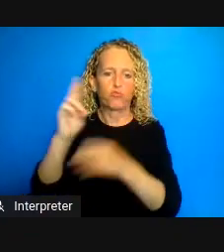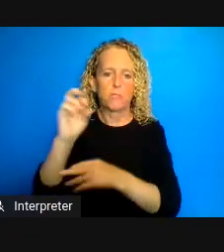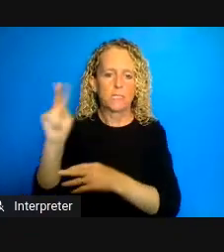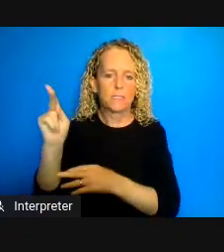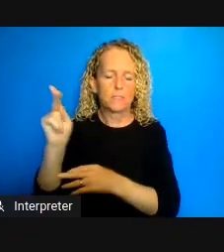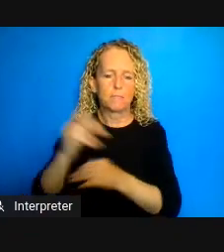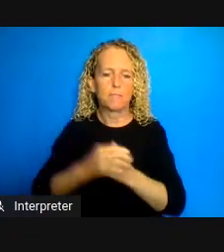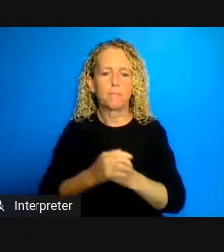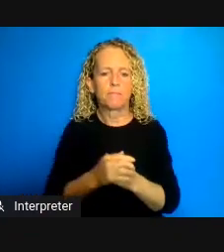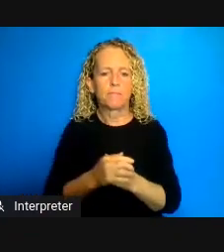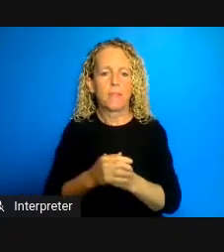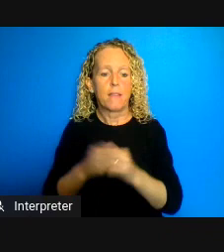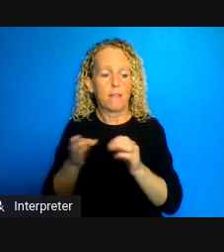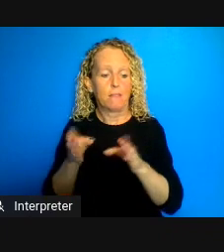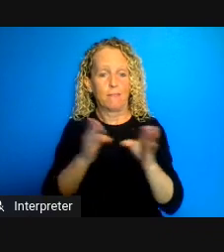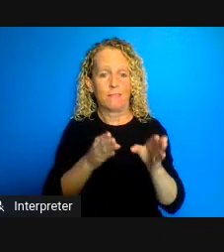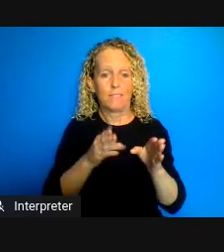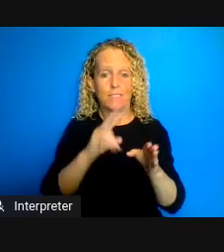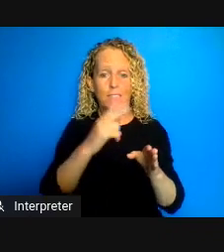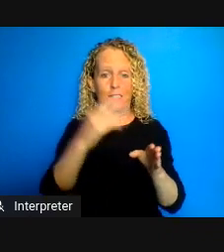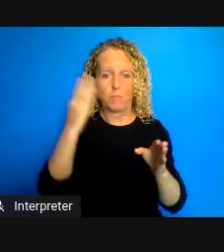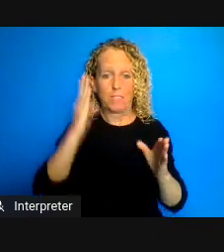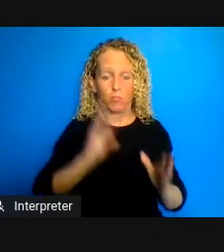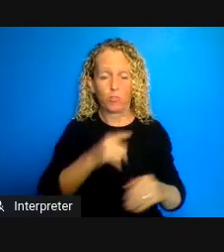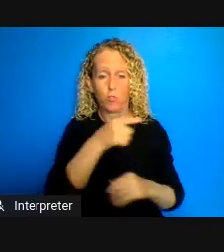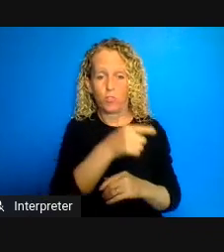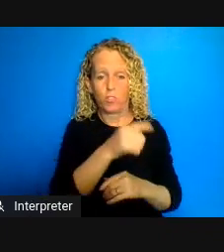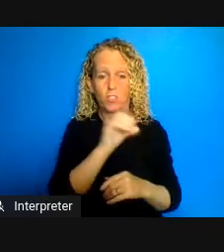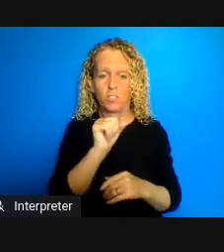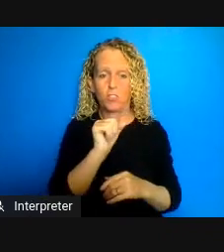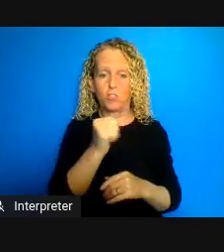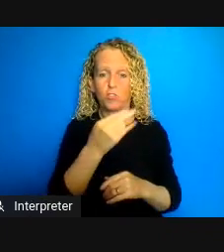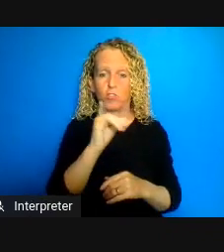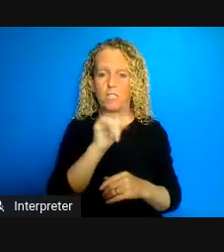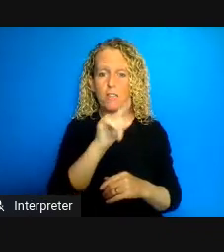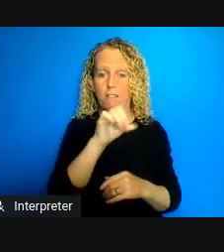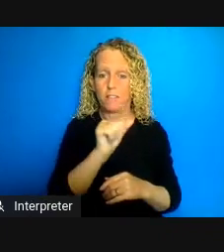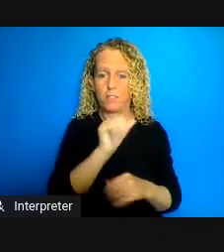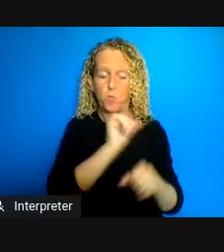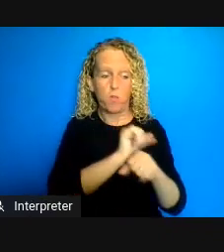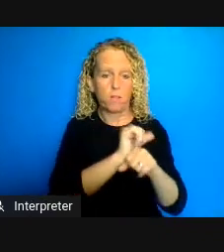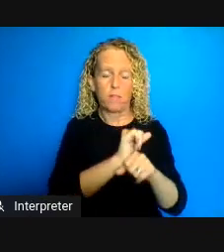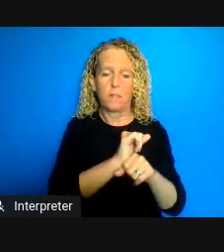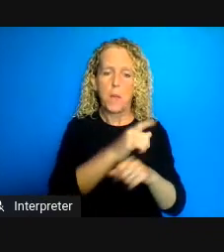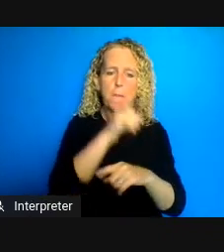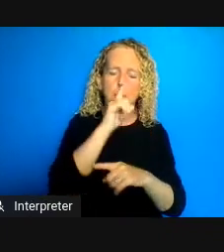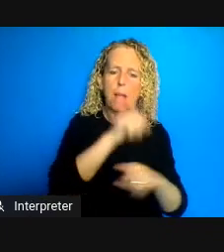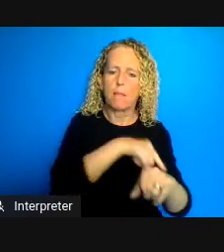long-term care facilities but but the foster care system, so indigenous use in